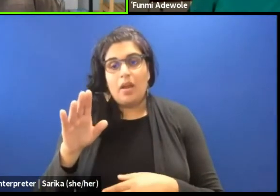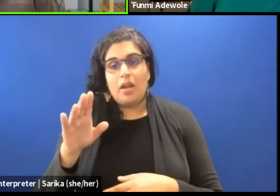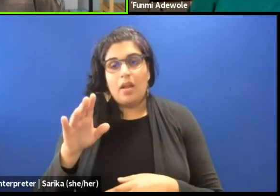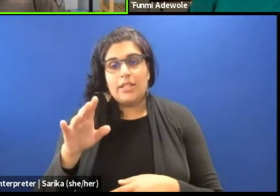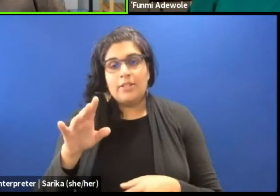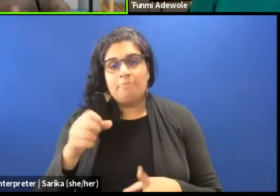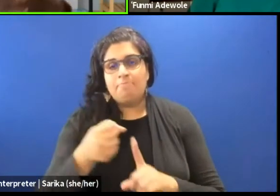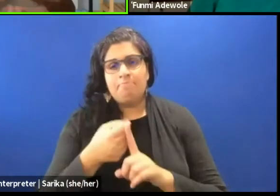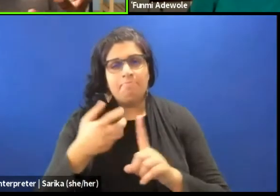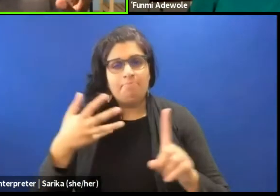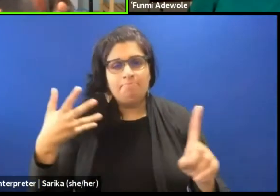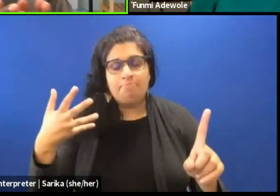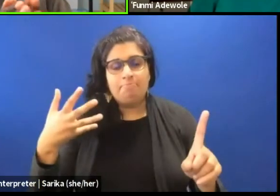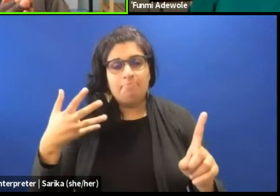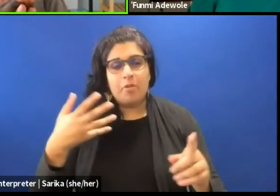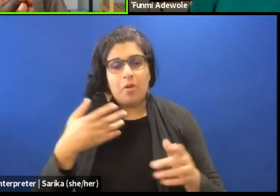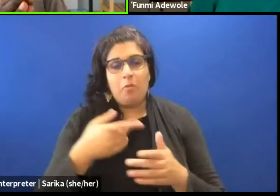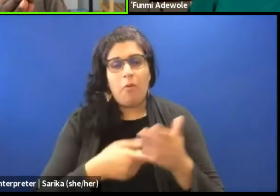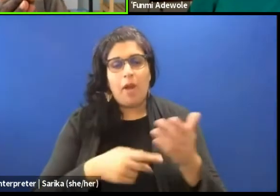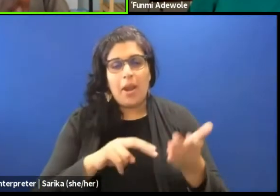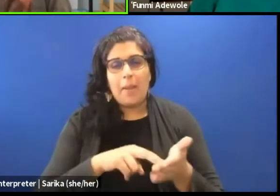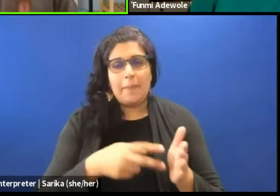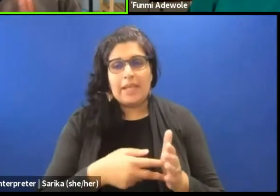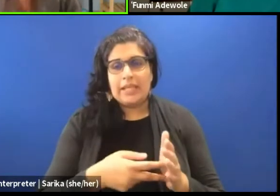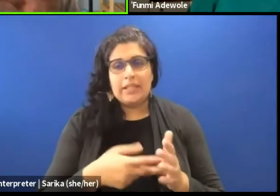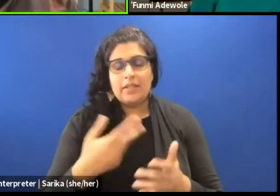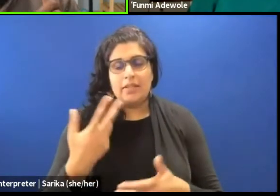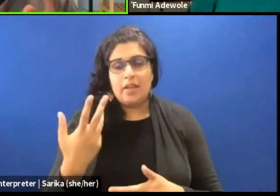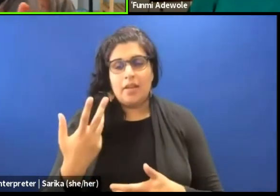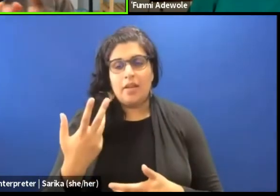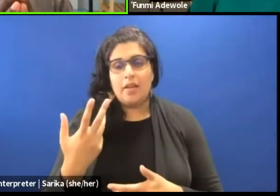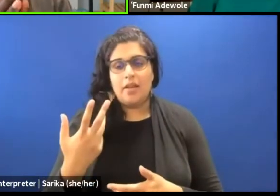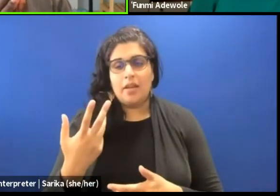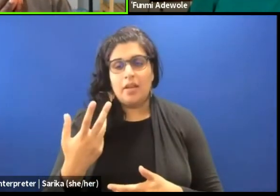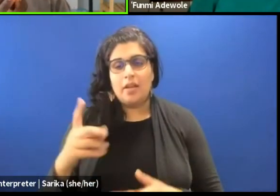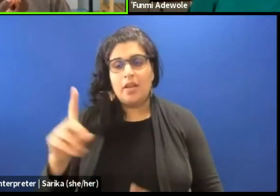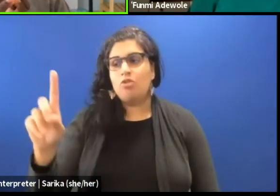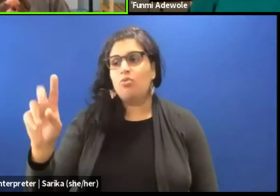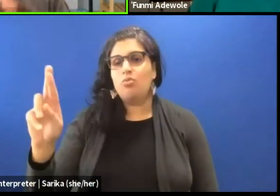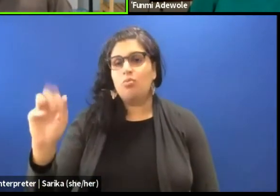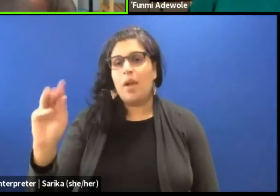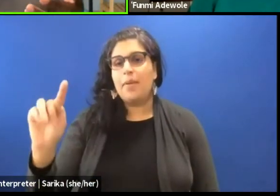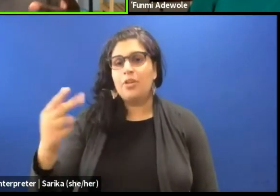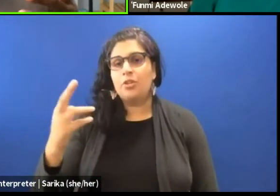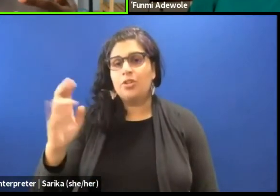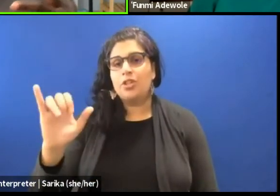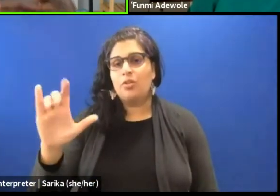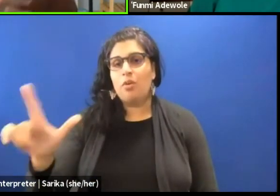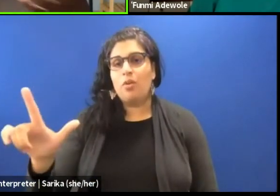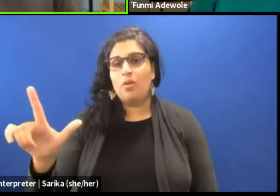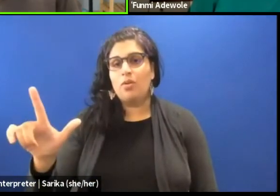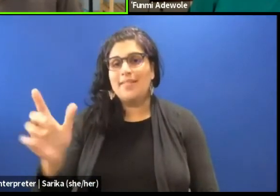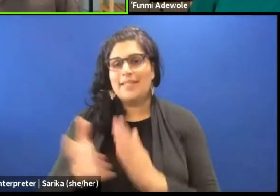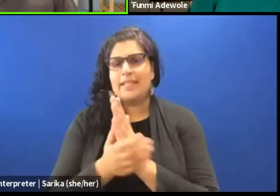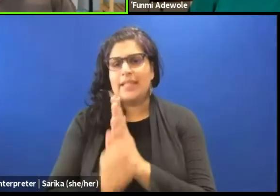what you mean by what are the dramaturgical skills, really? What do you mean by that,